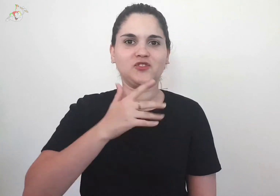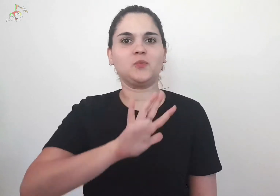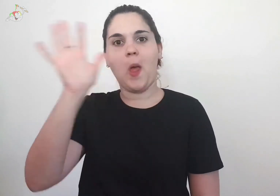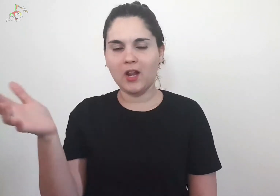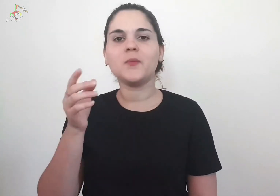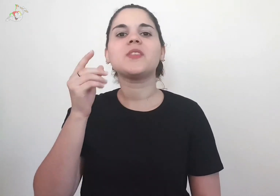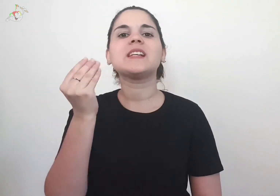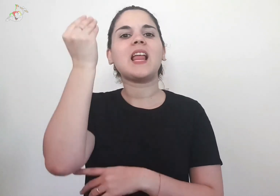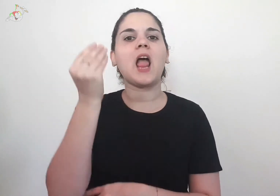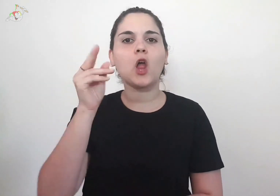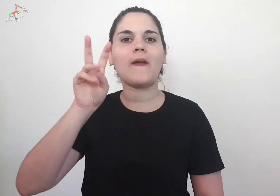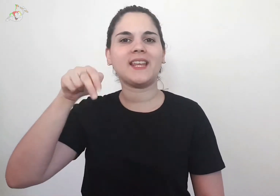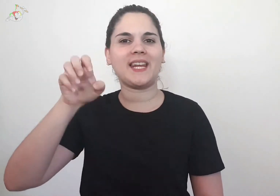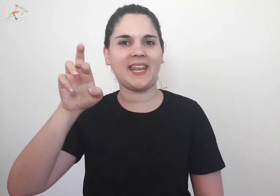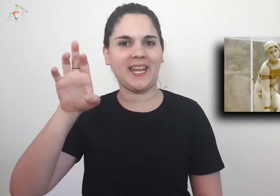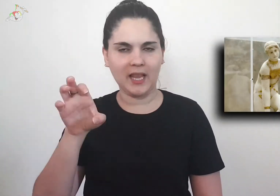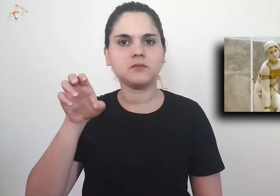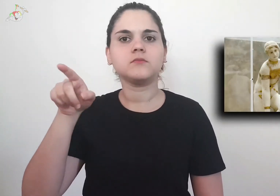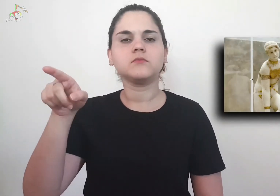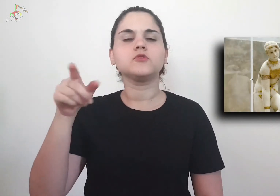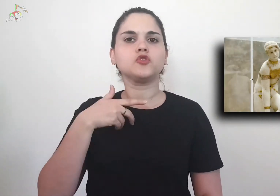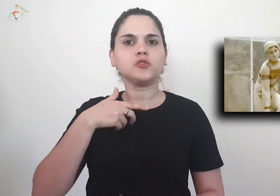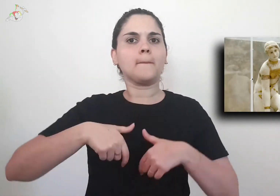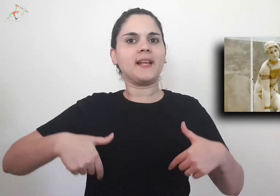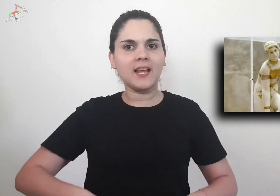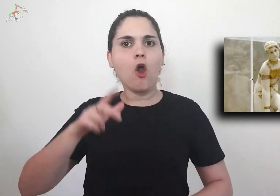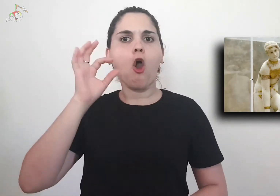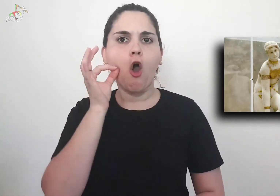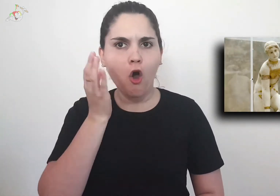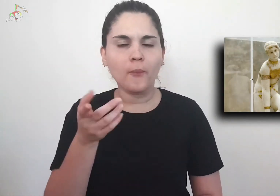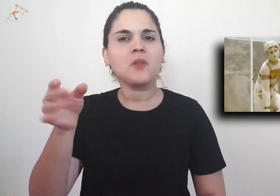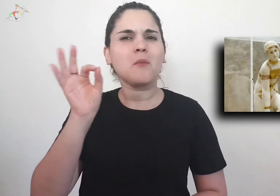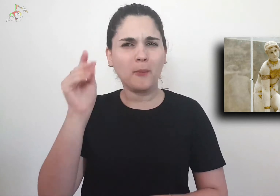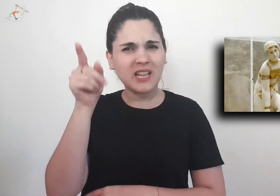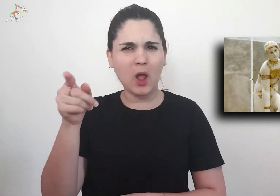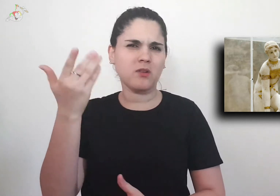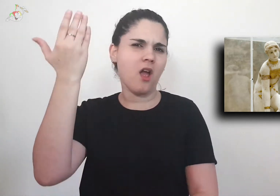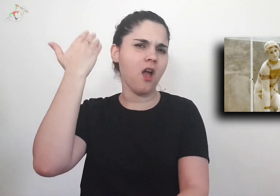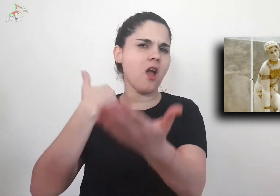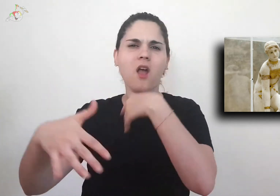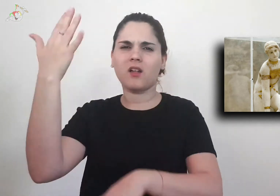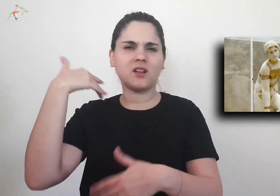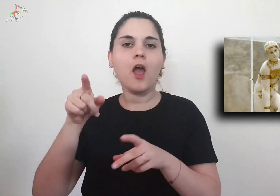There is also the statue of Venus wearing a gold bikini. This statue is very ancient